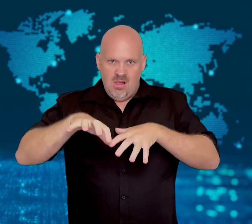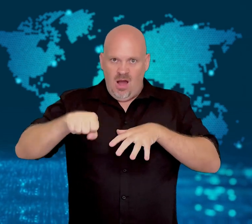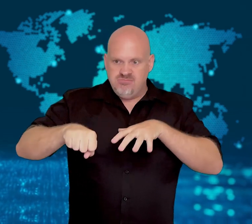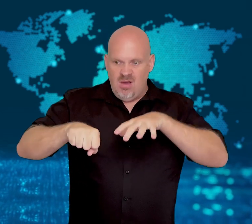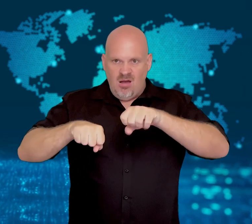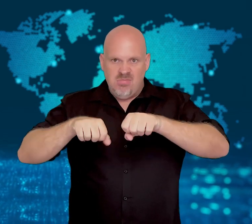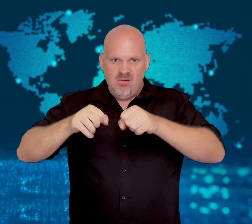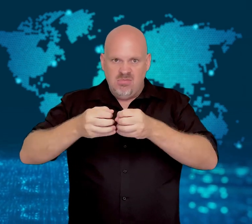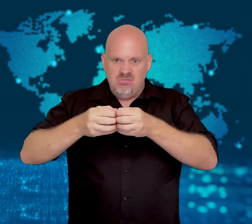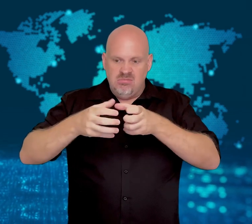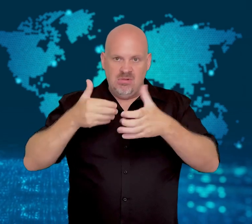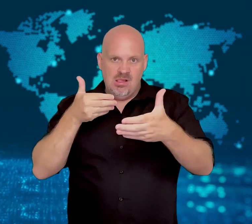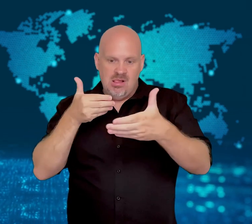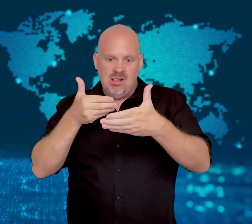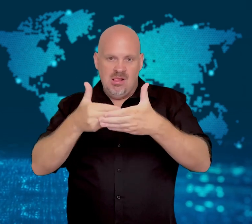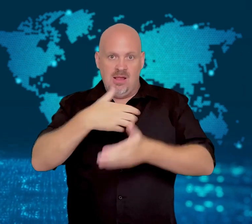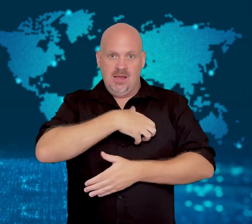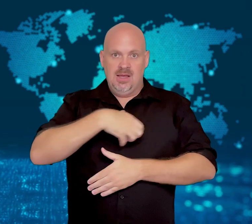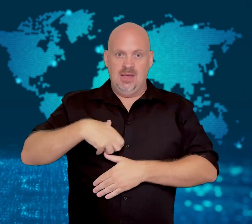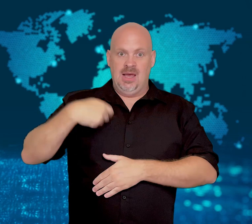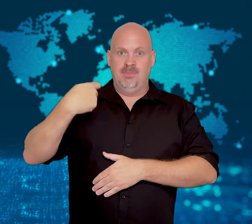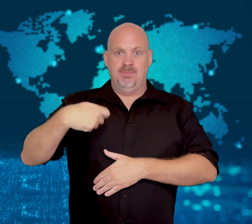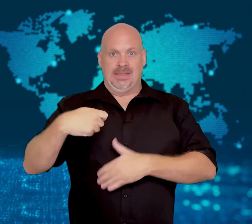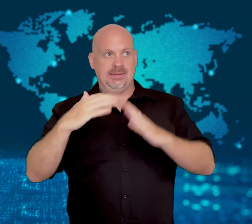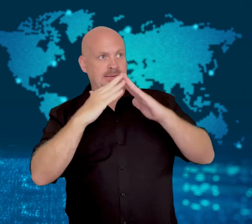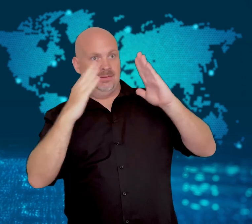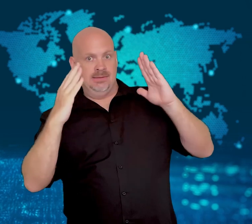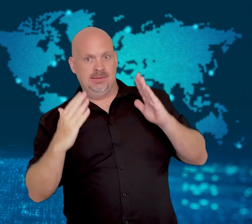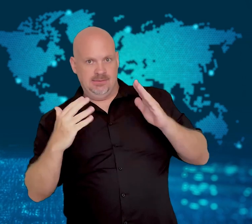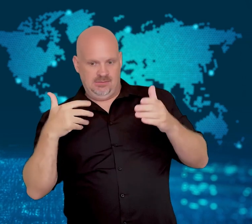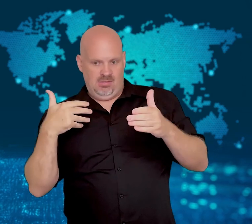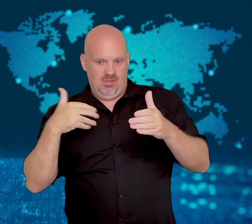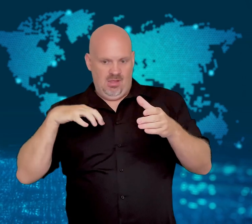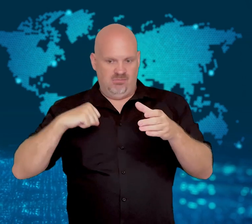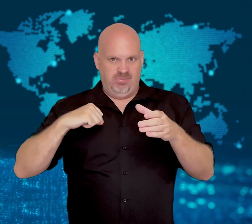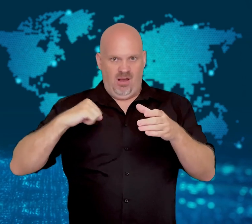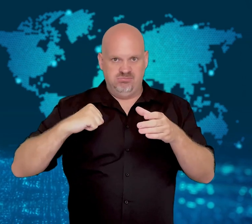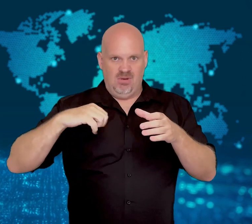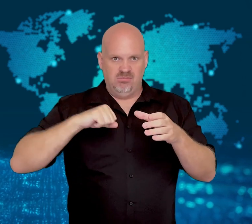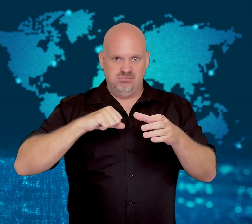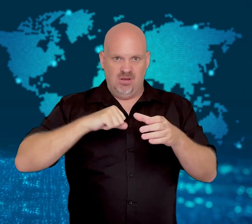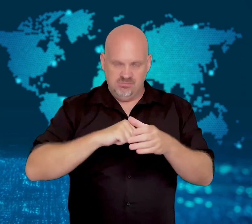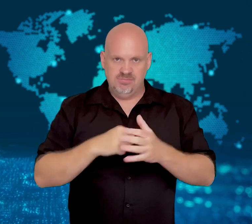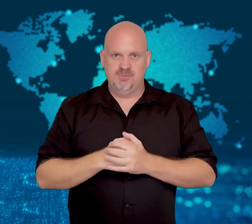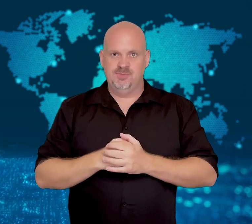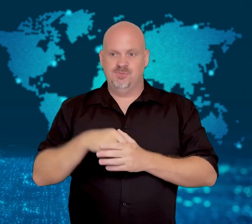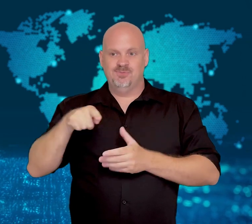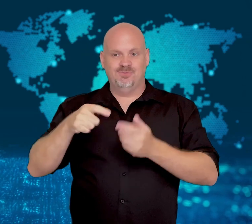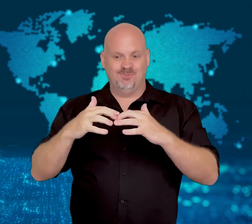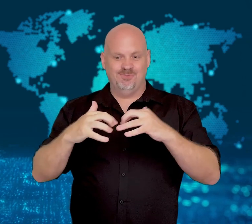as the gangs are expanding their territory and are close